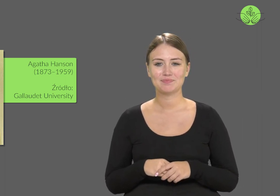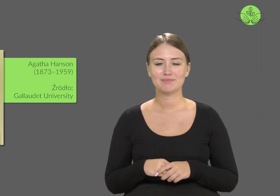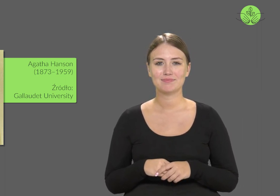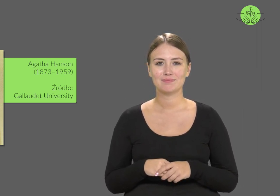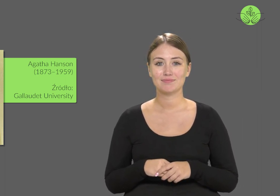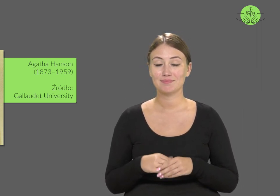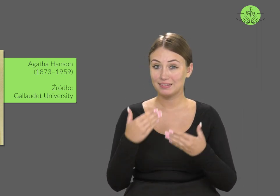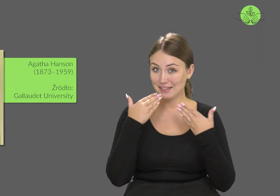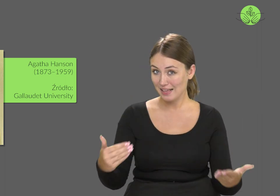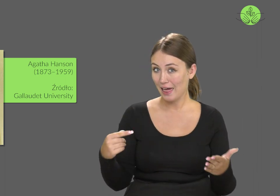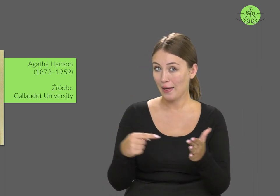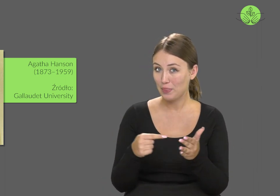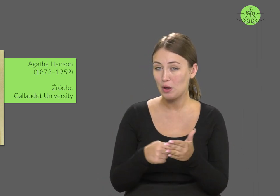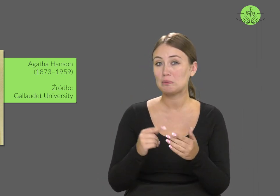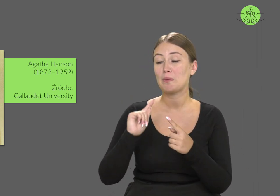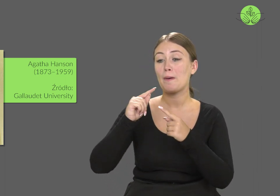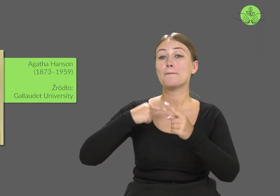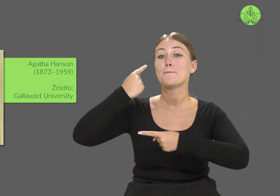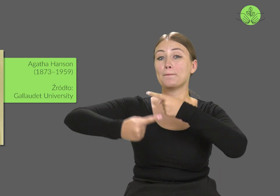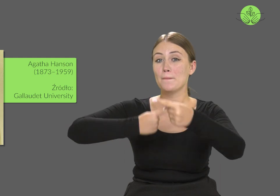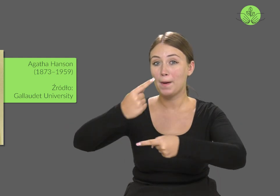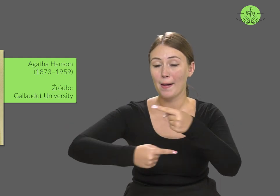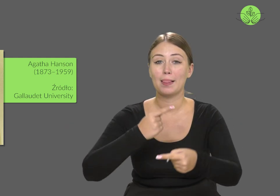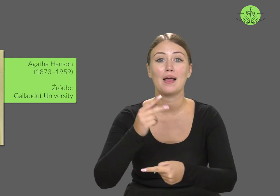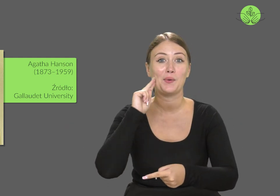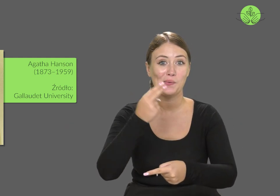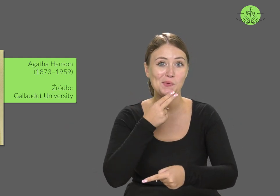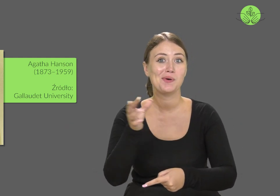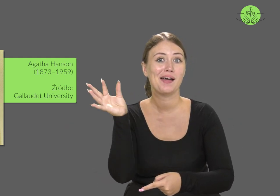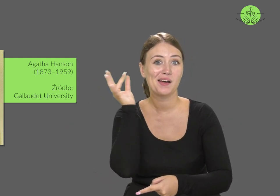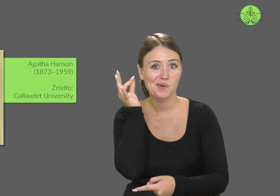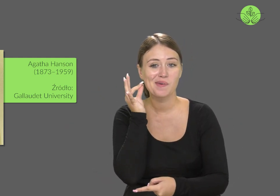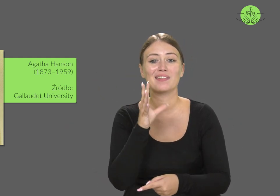She paved the way for future generations of deaf women to pursue higher education.